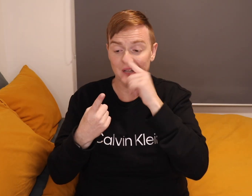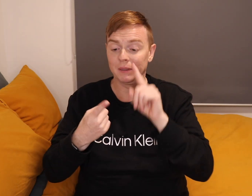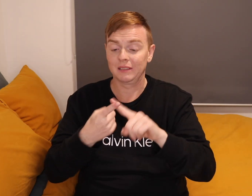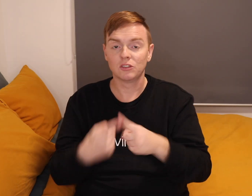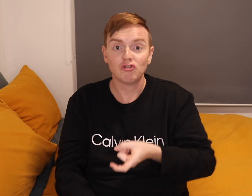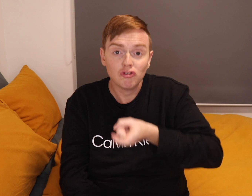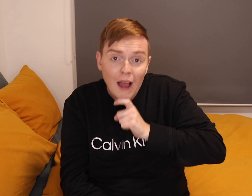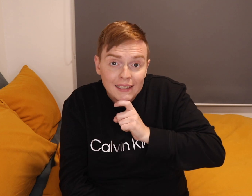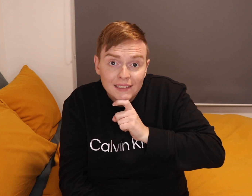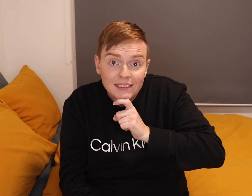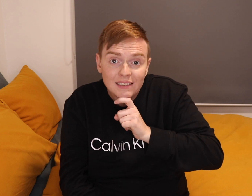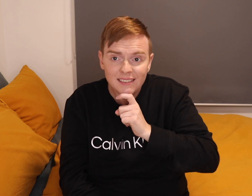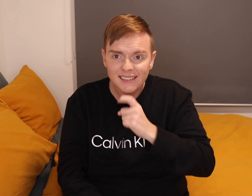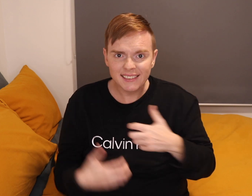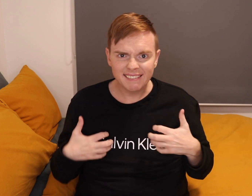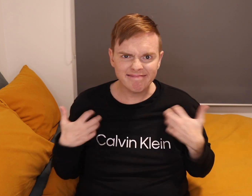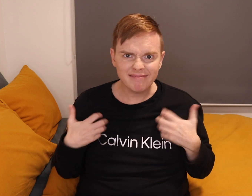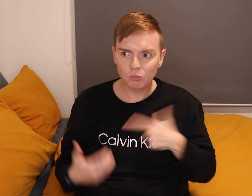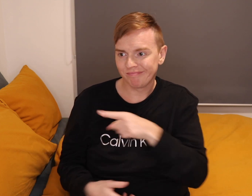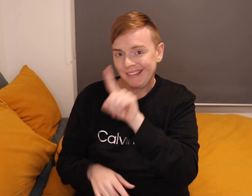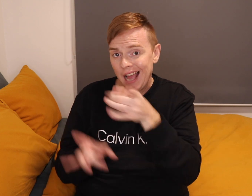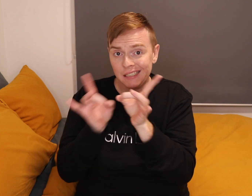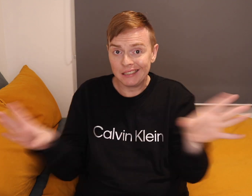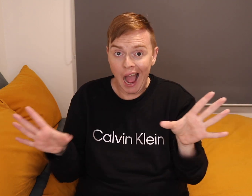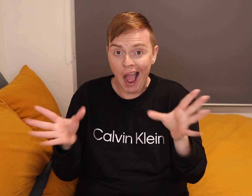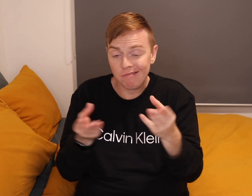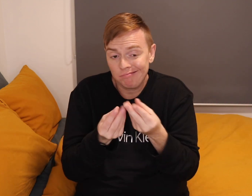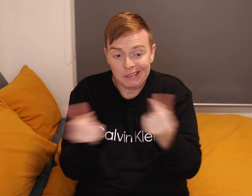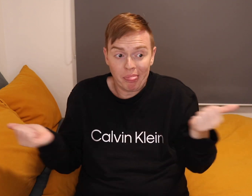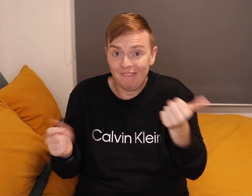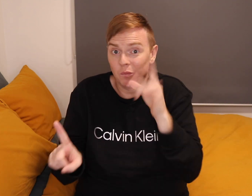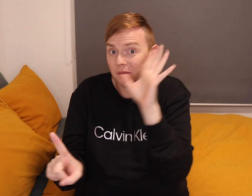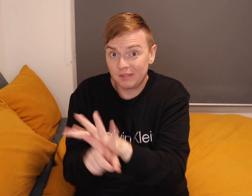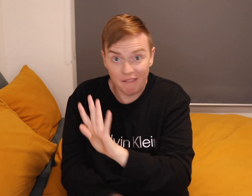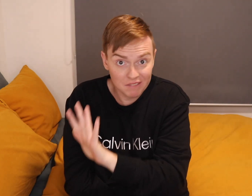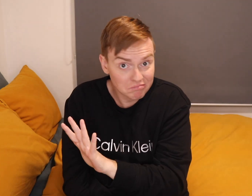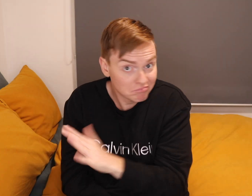I believe it could because of jealousy or they can't start do something for themselves.